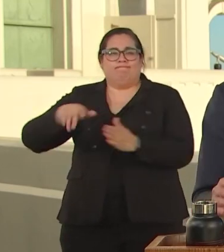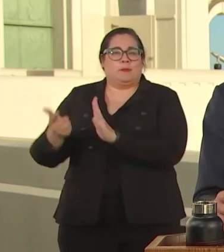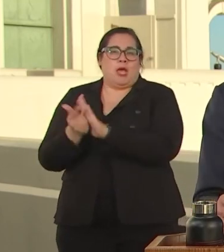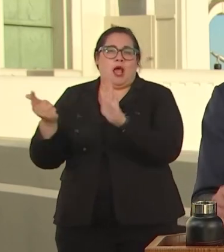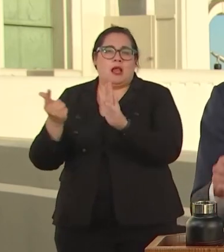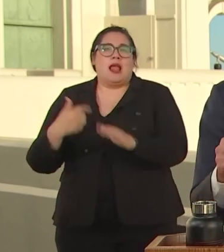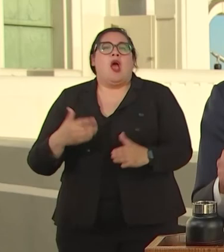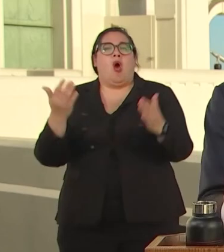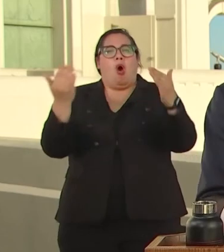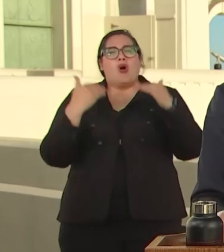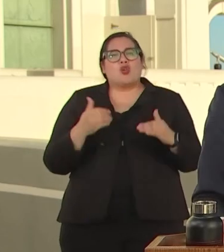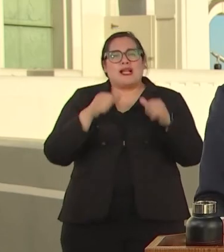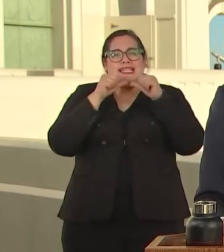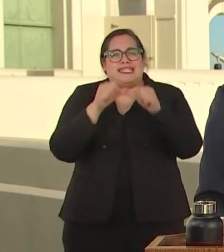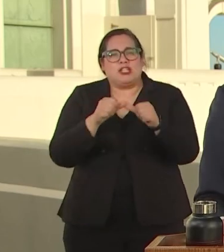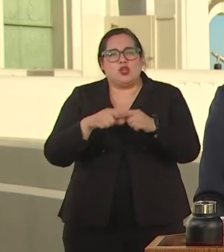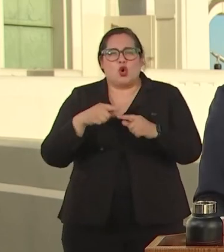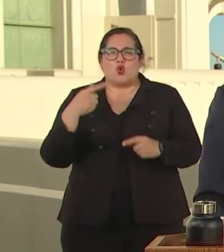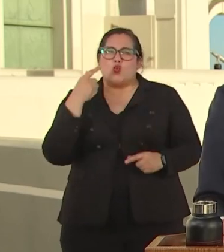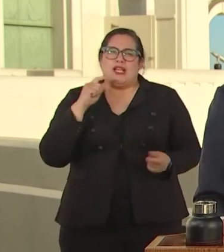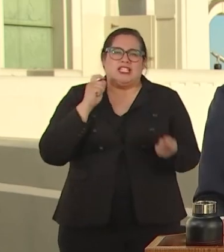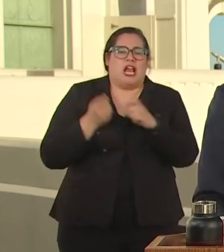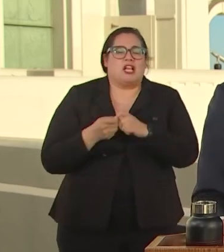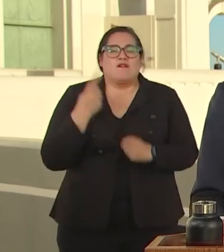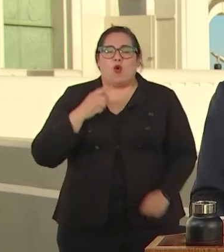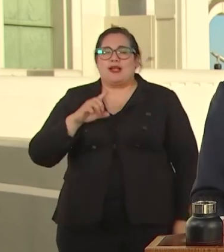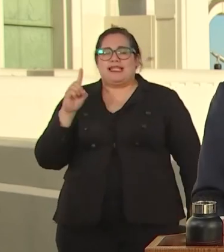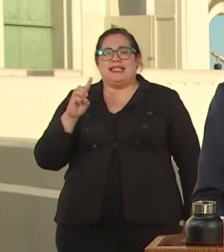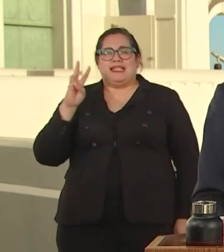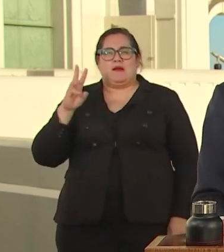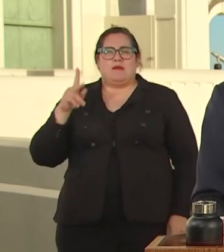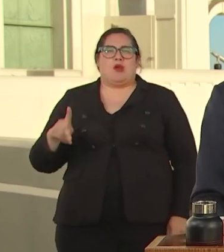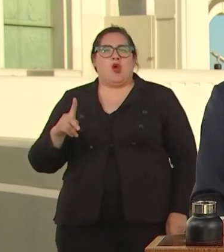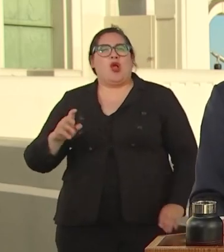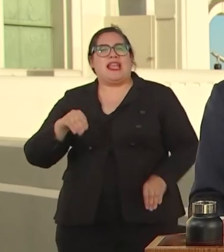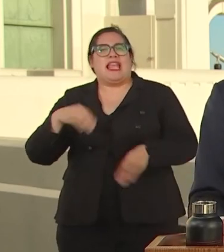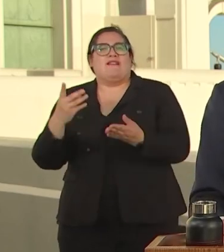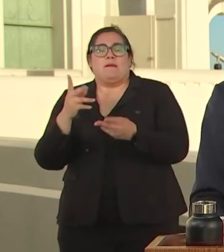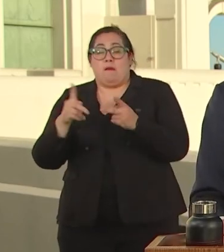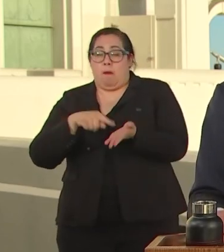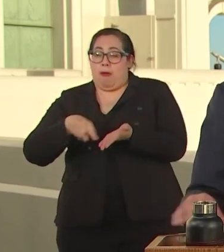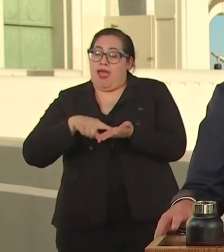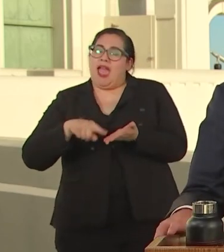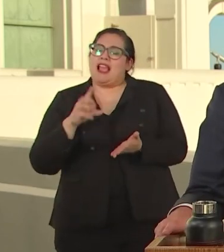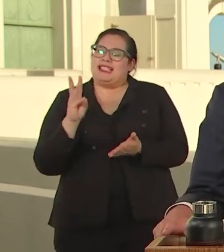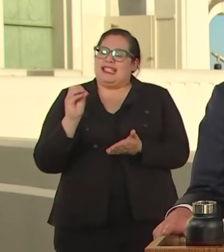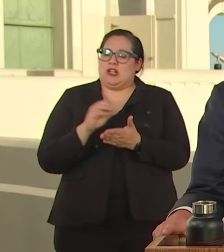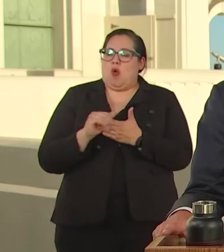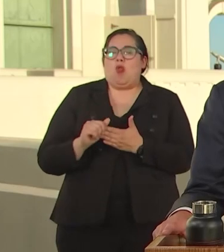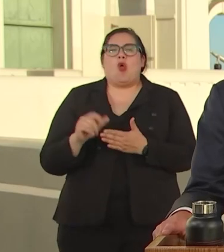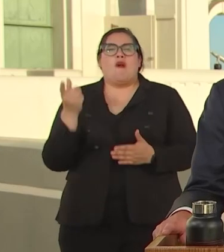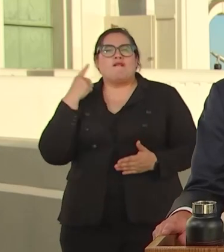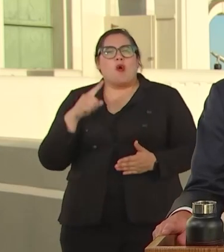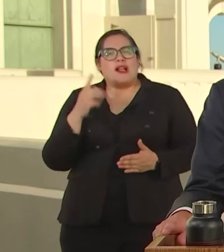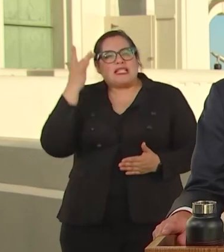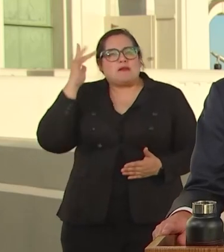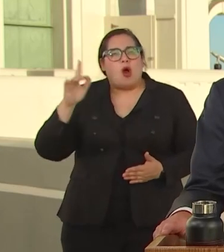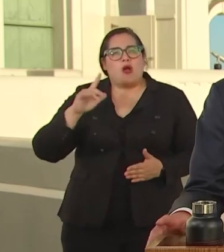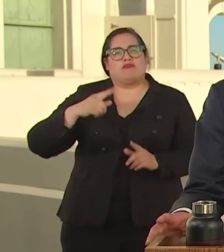GIVING RATE PAYS FOR $60 FOR SMART THERMOSTATS, AND DOUBLING